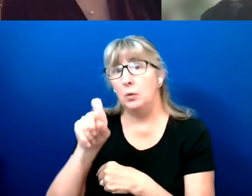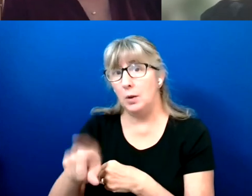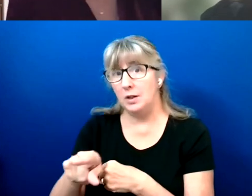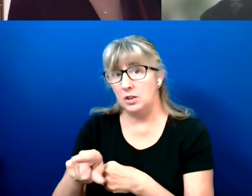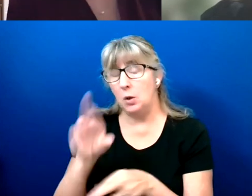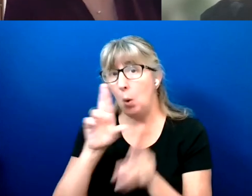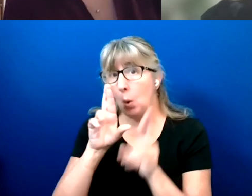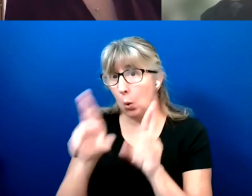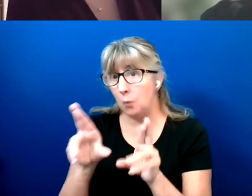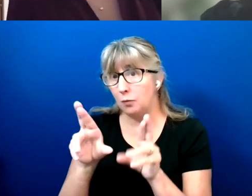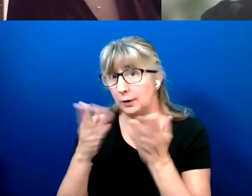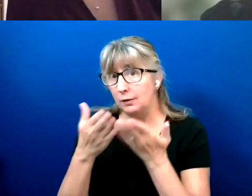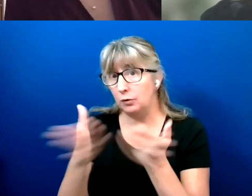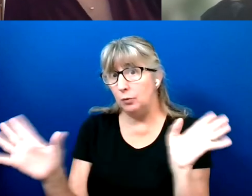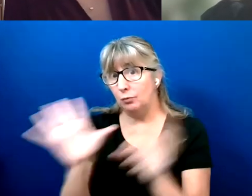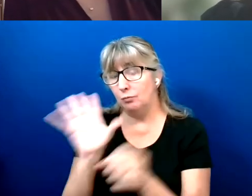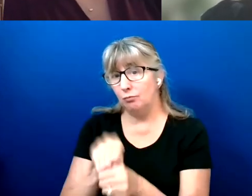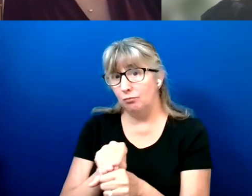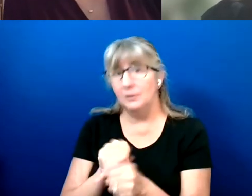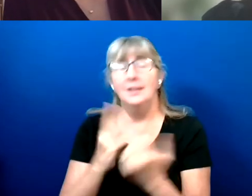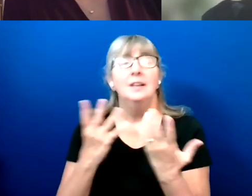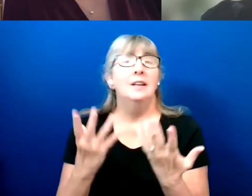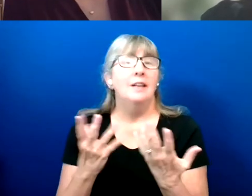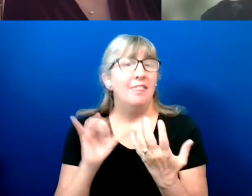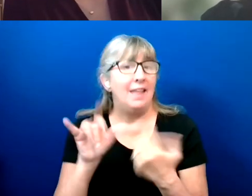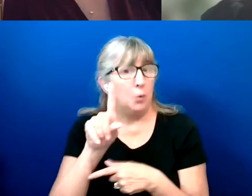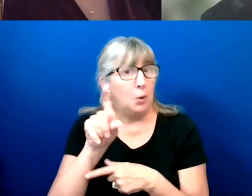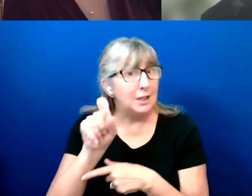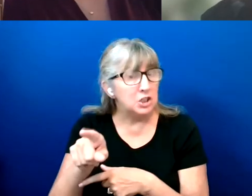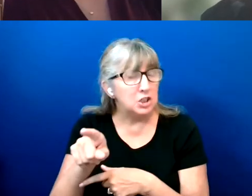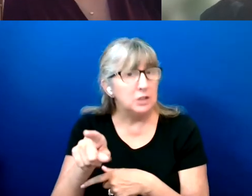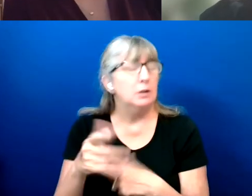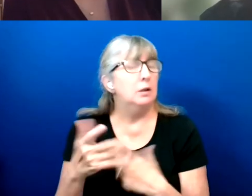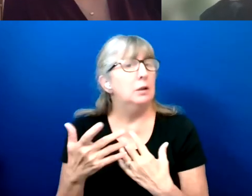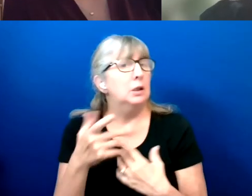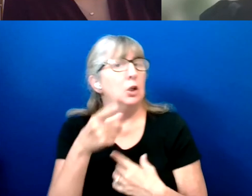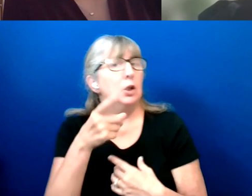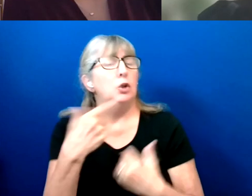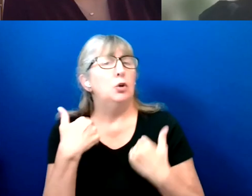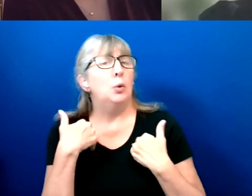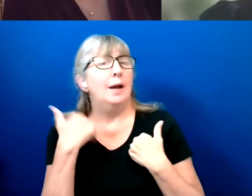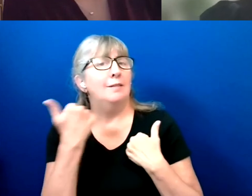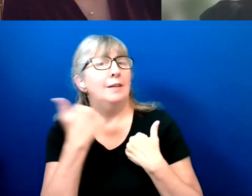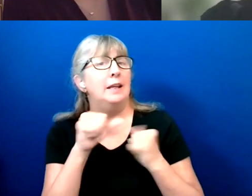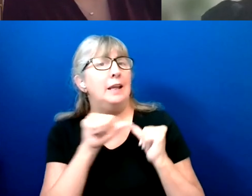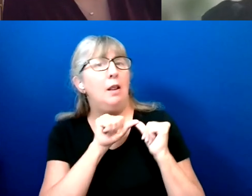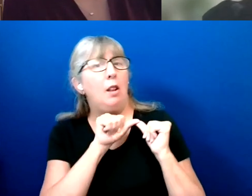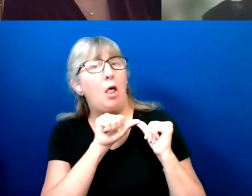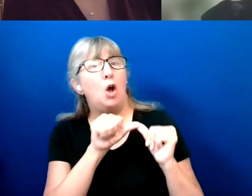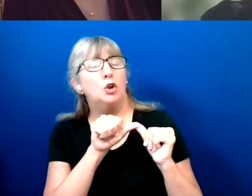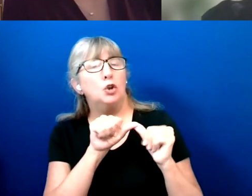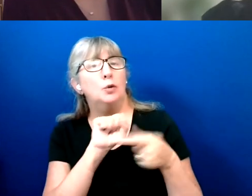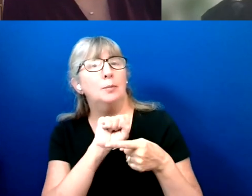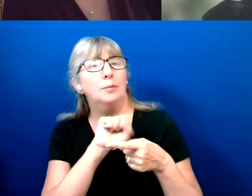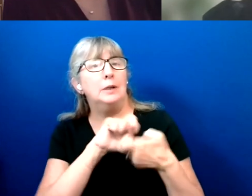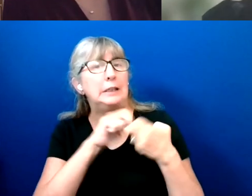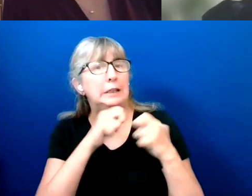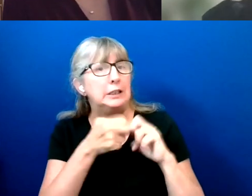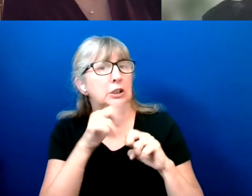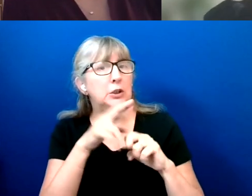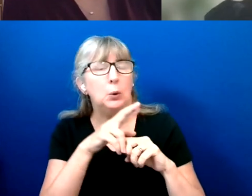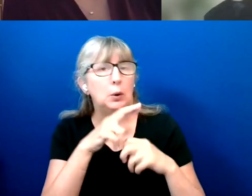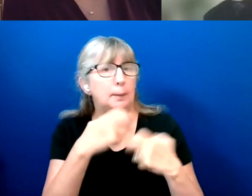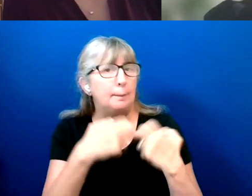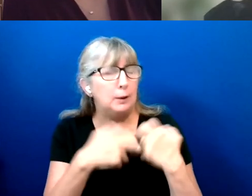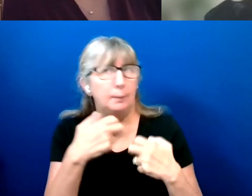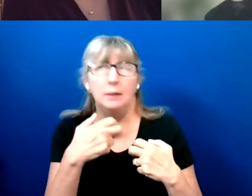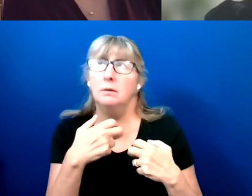The question is, do you have any long-term condition or impairment -- I hope I get this